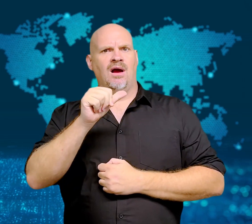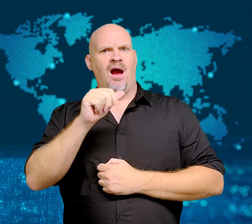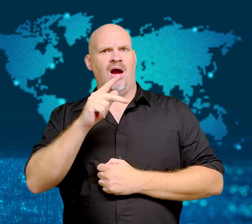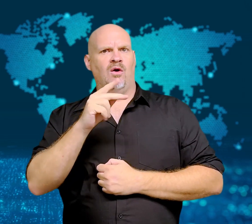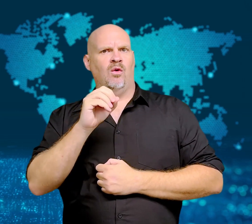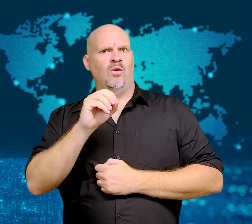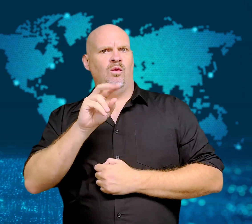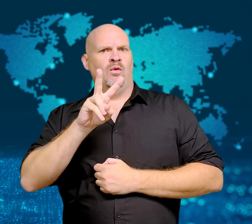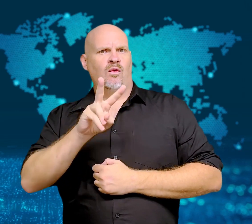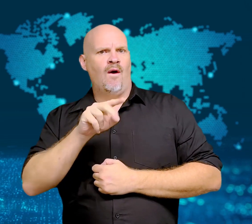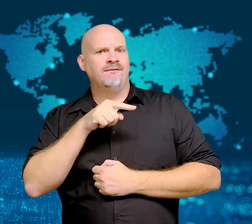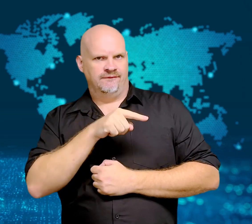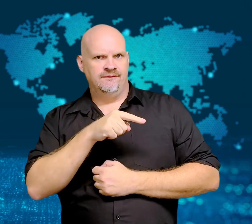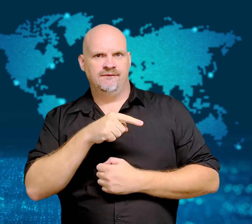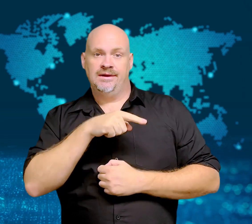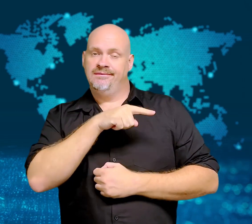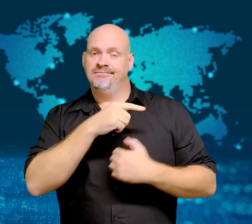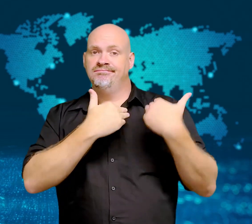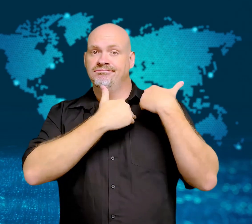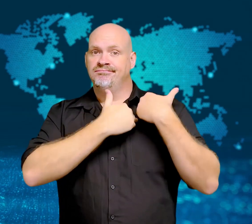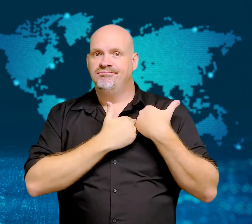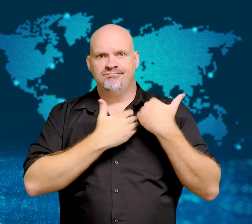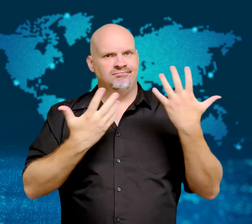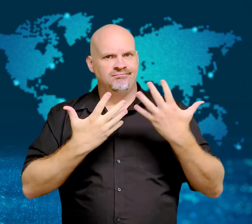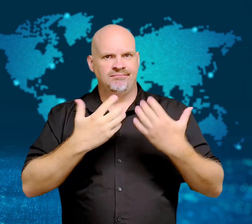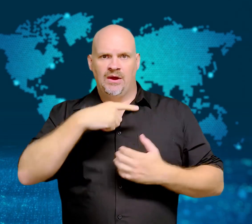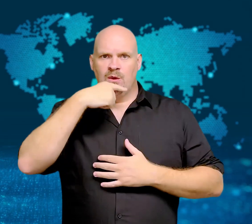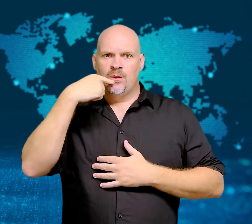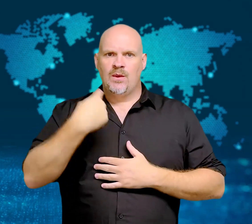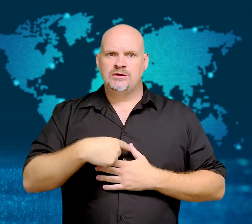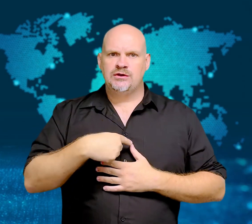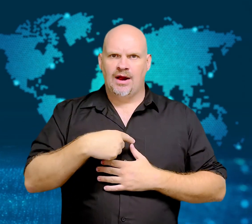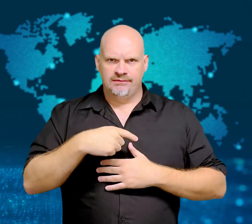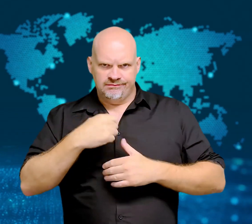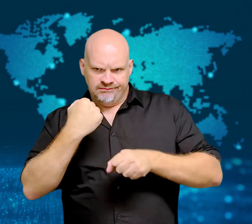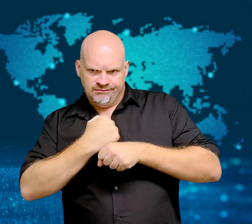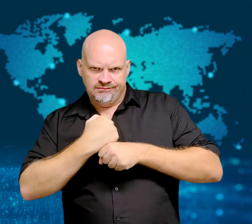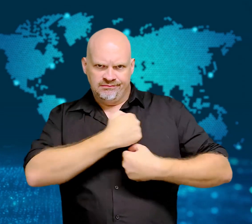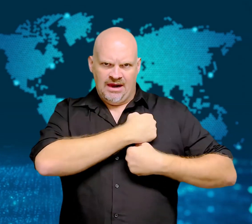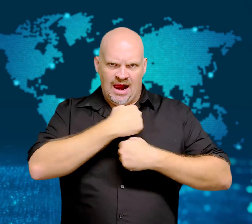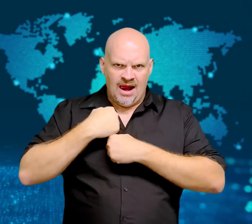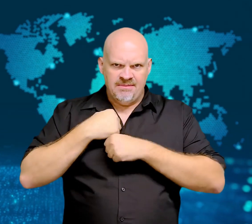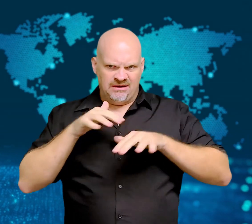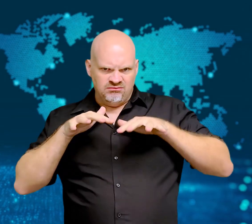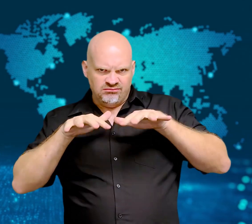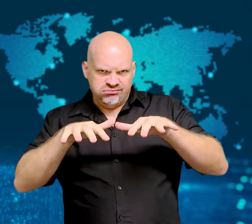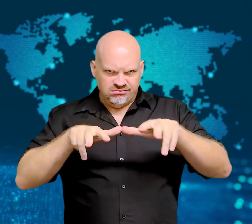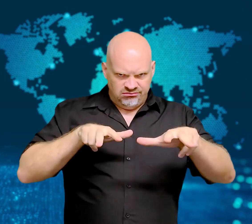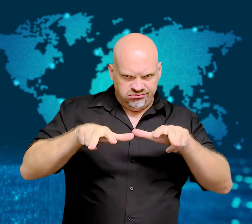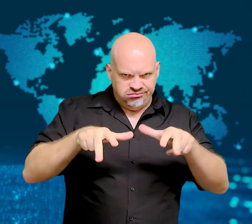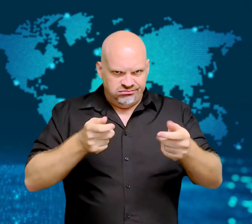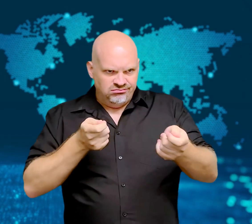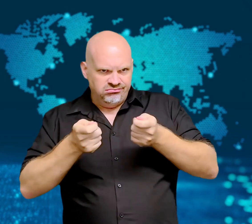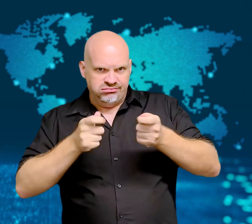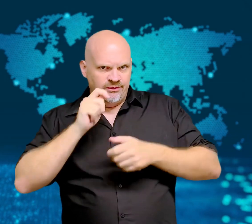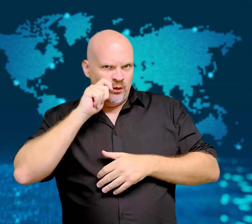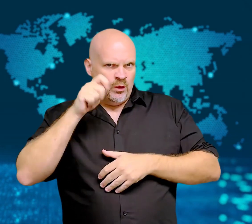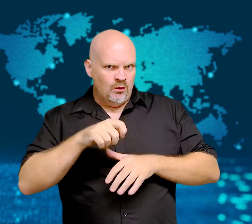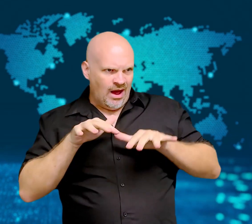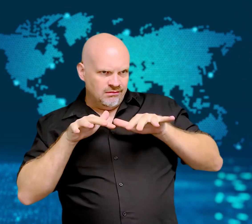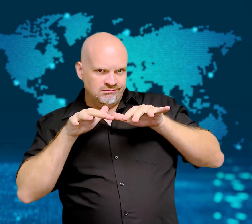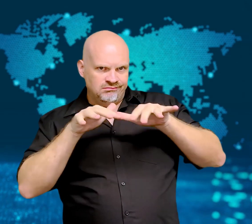General Bulgakov was responsible for managing Russia's operations in Ukraine.